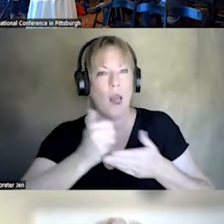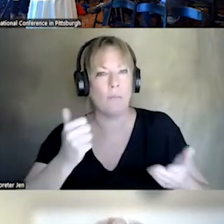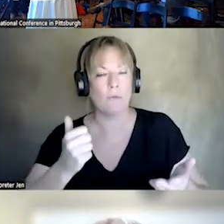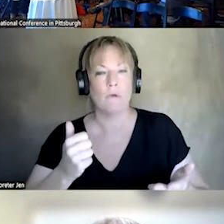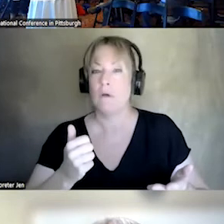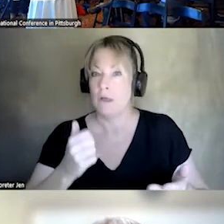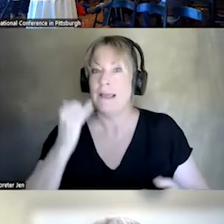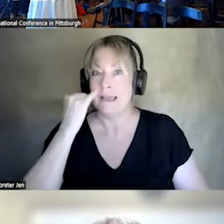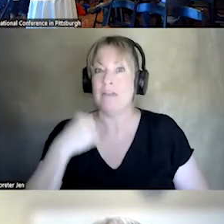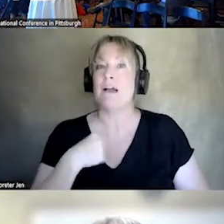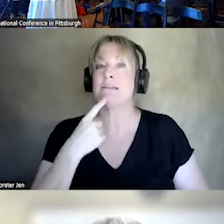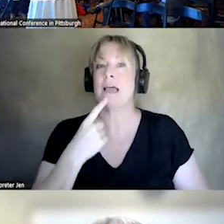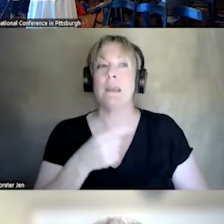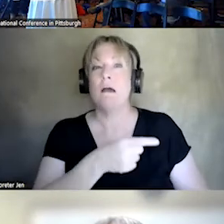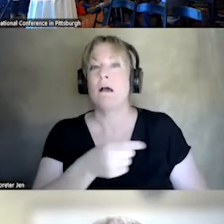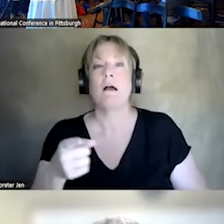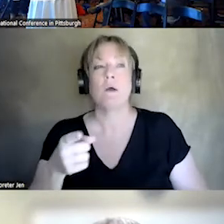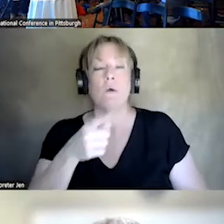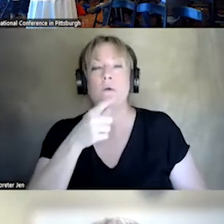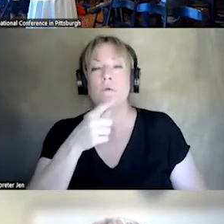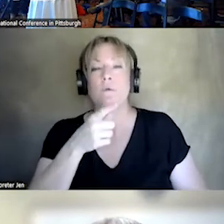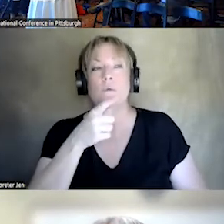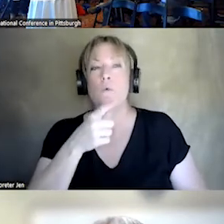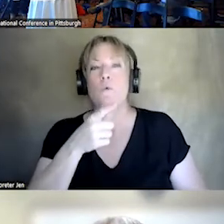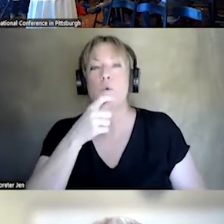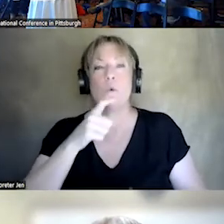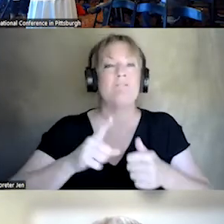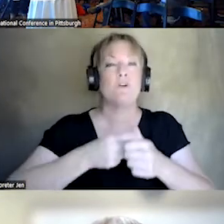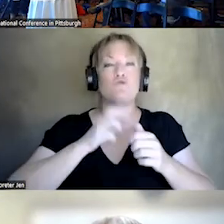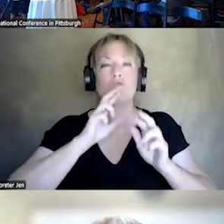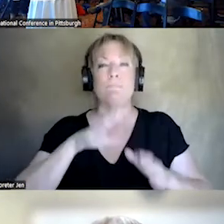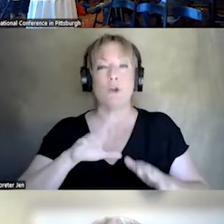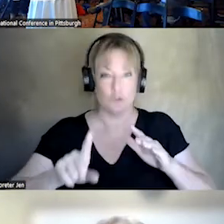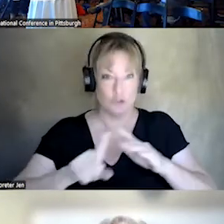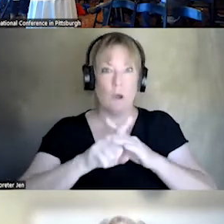IF I SAID TO EVERYBODY HERE, DOES, DOES, A FIRST RESPONDER COME TO YOUR HOUSE, EVERYBODY HERE WOULD